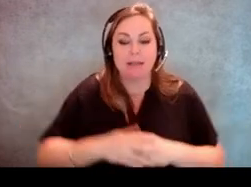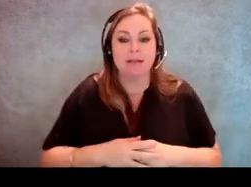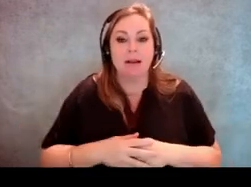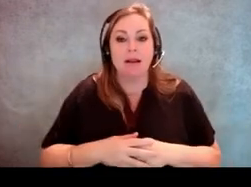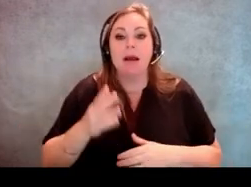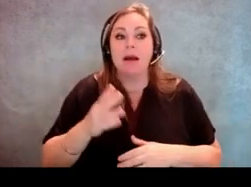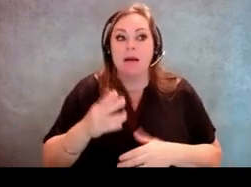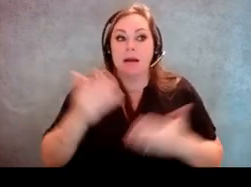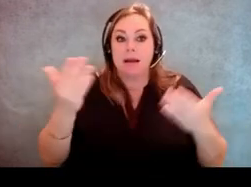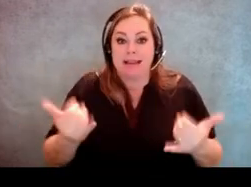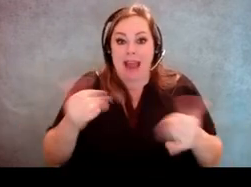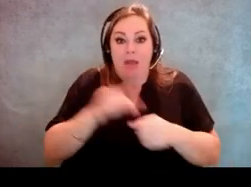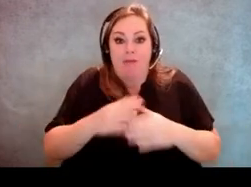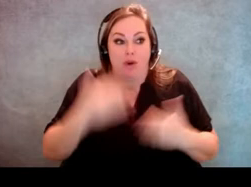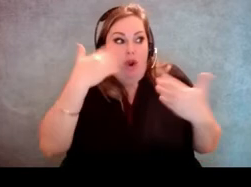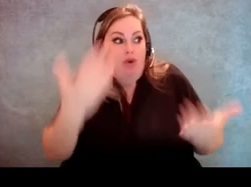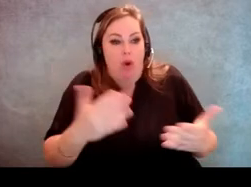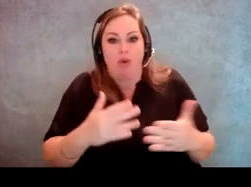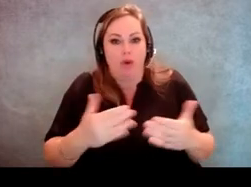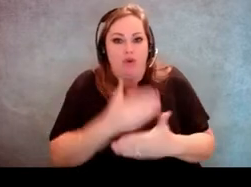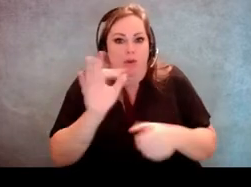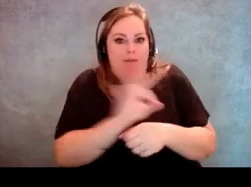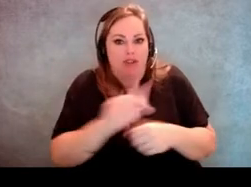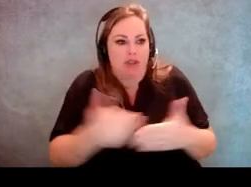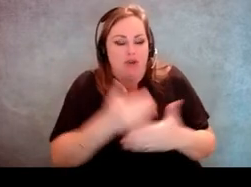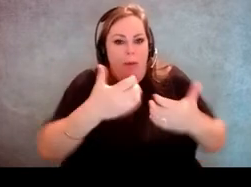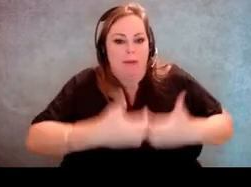a lot of voters don't know the ins and outs of these new voting machines and so it's up to us